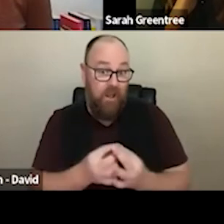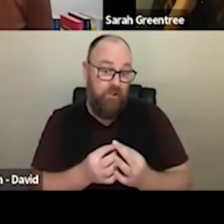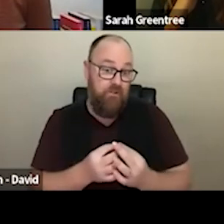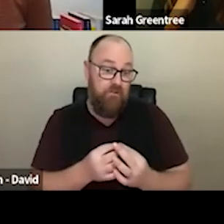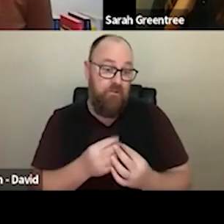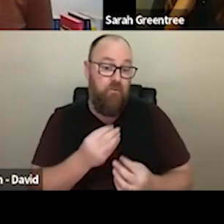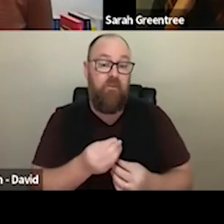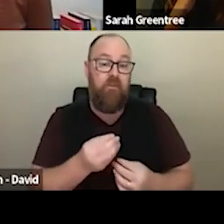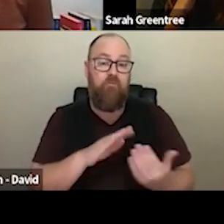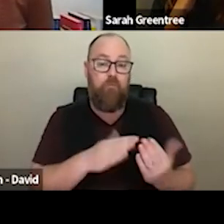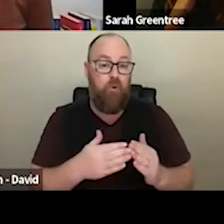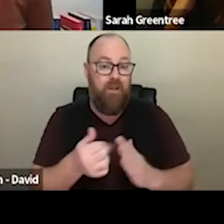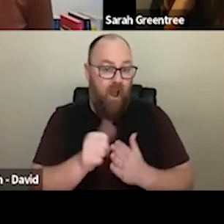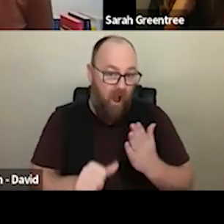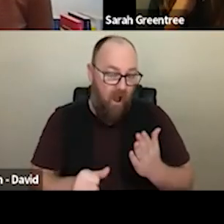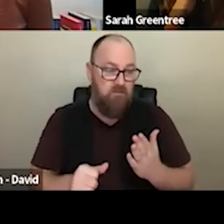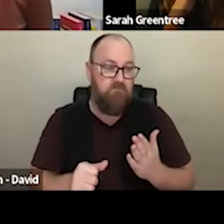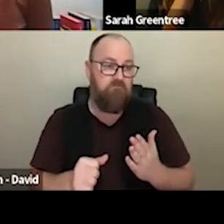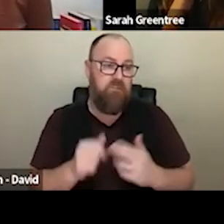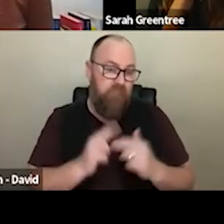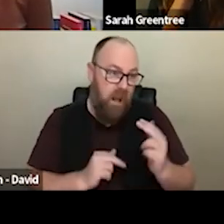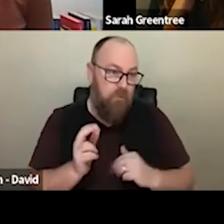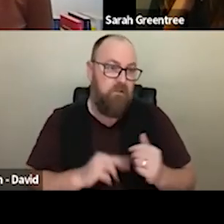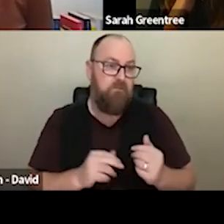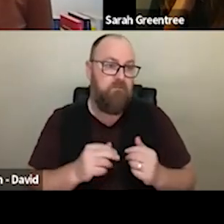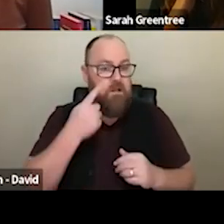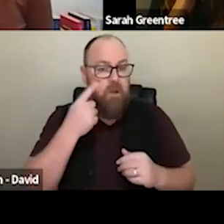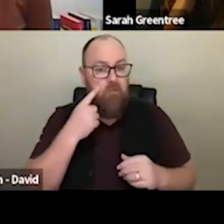development, experimental arts through to through to. engagement from organisations and